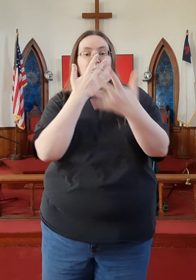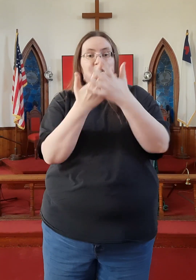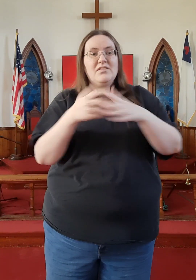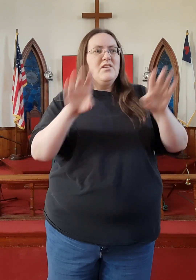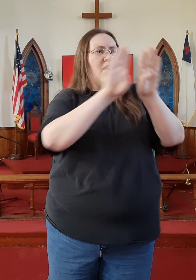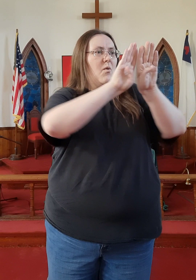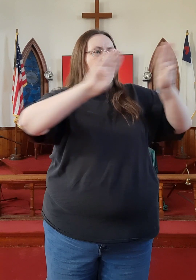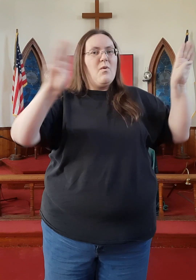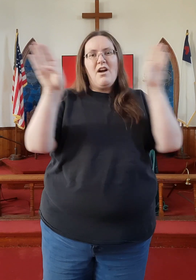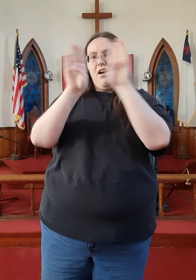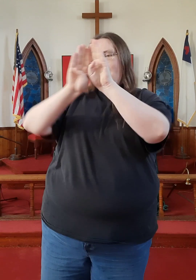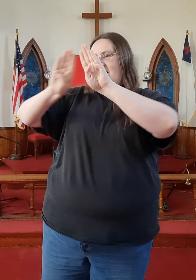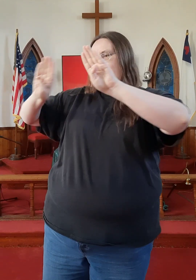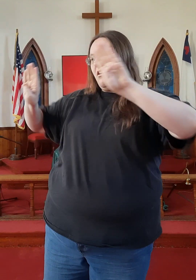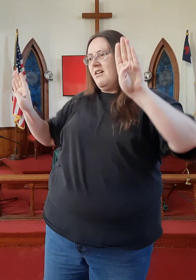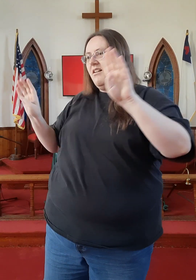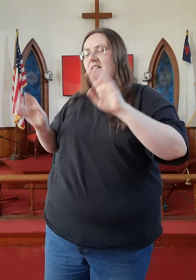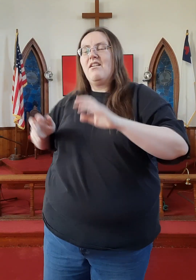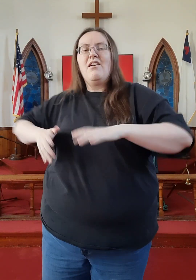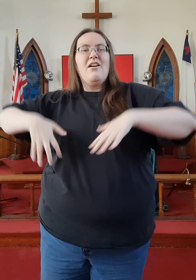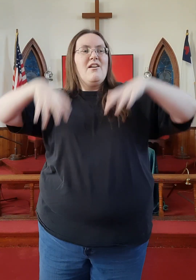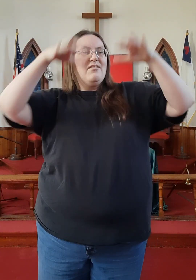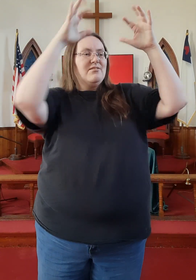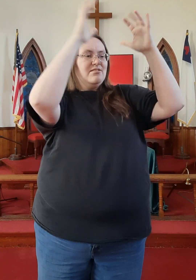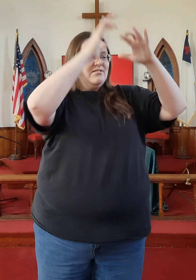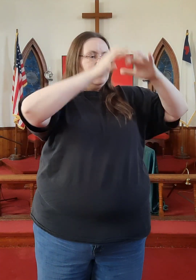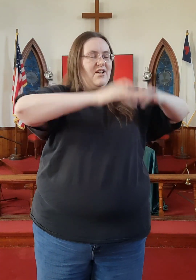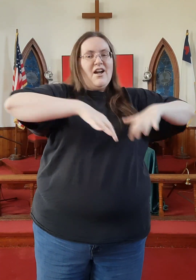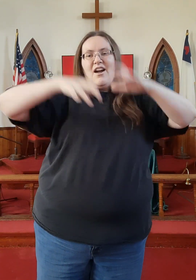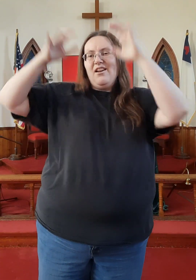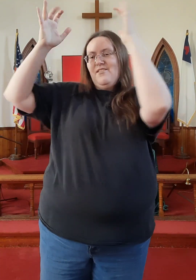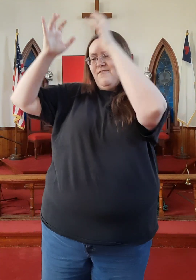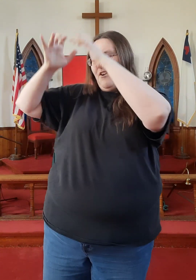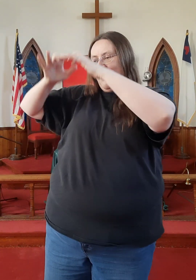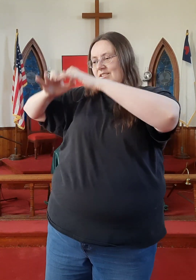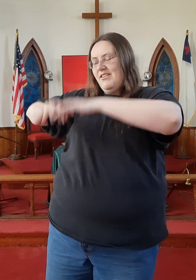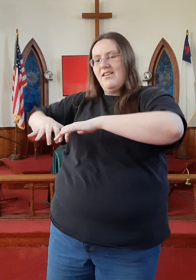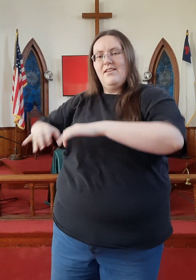The prison walls started falling